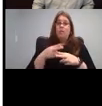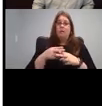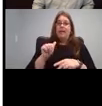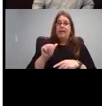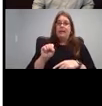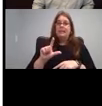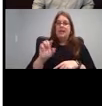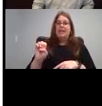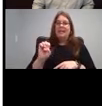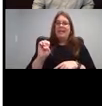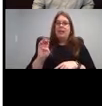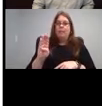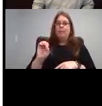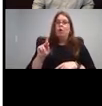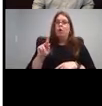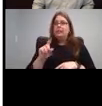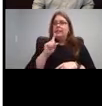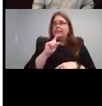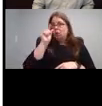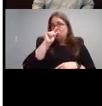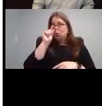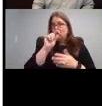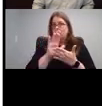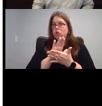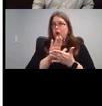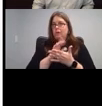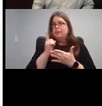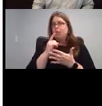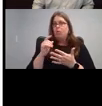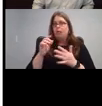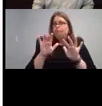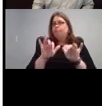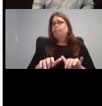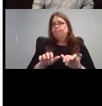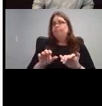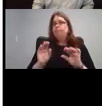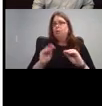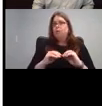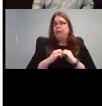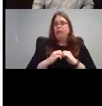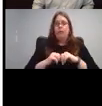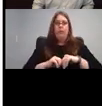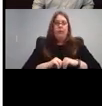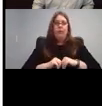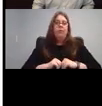It's just a Google Doc. Somebody put together